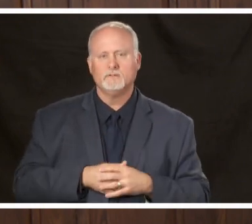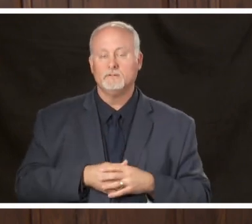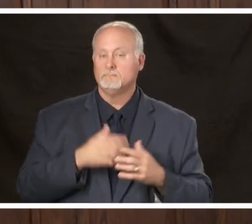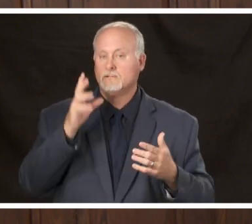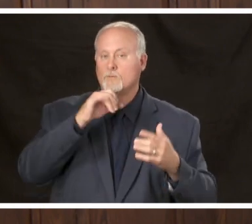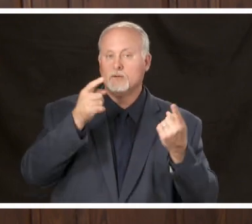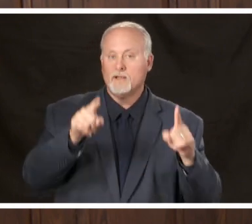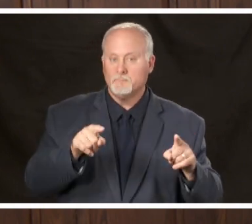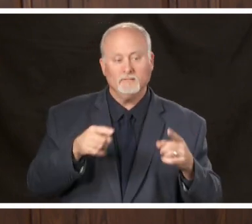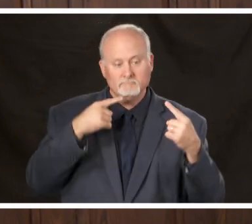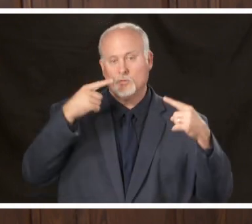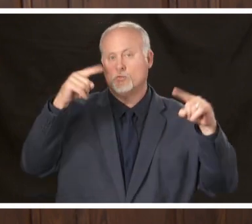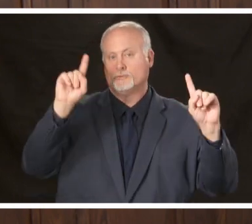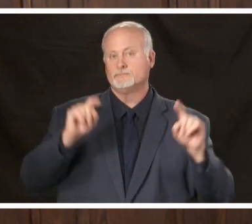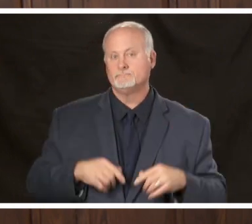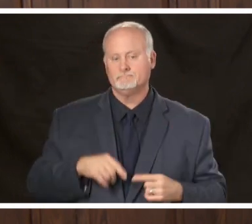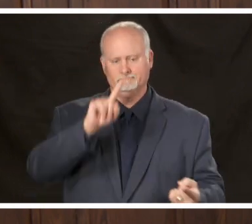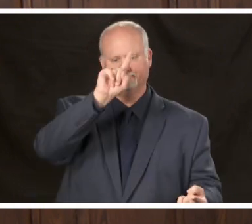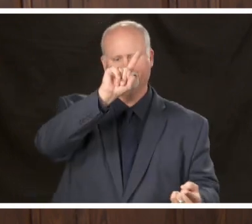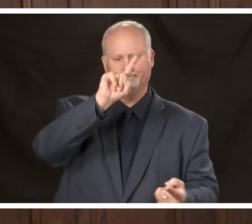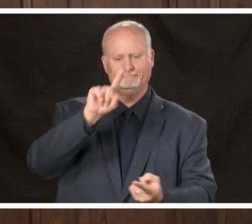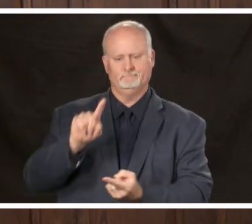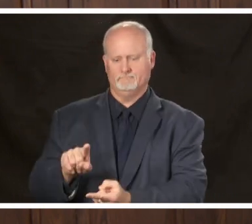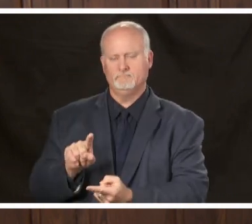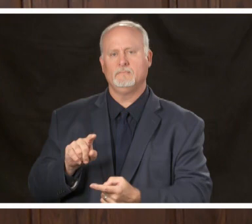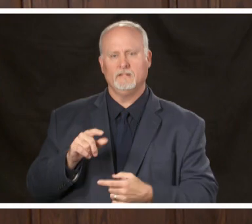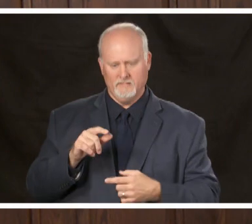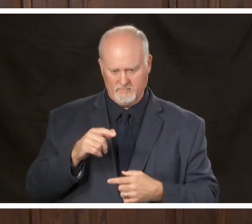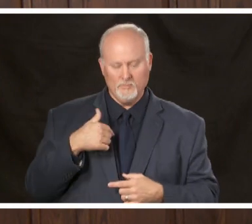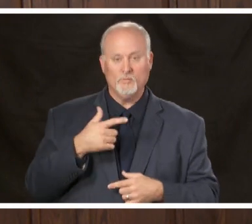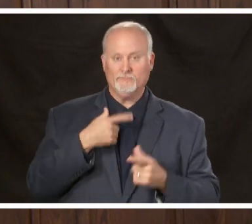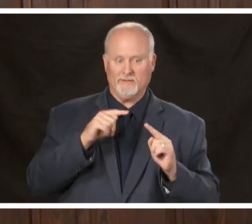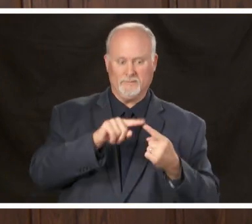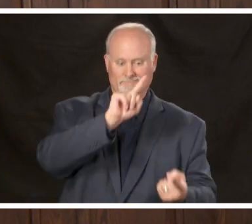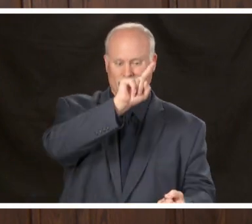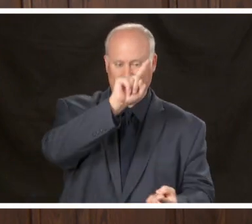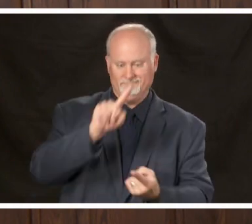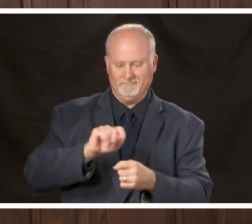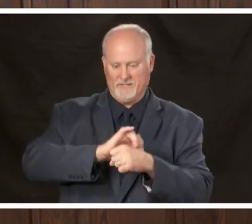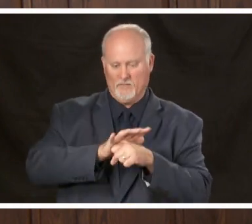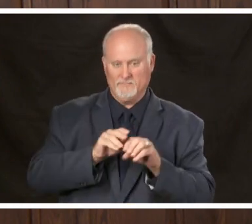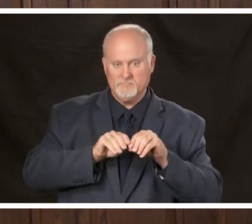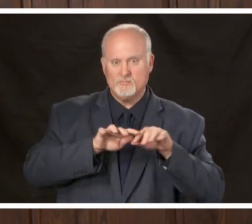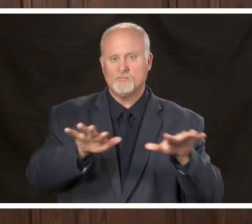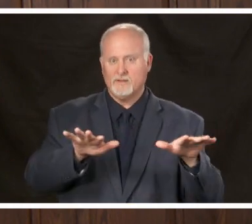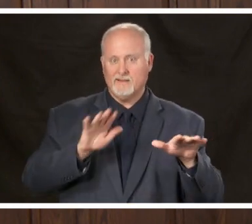it worked we achieved the thing that we wanted to achieve our goal was to